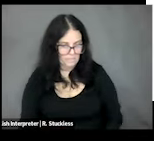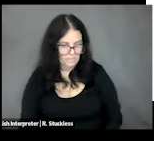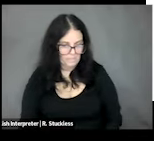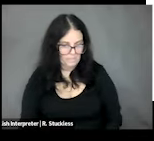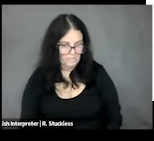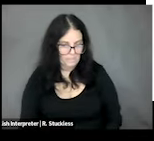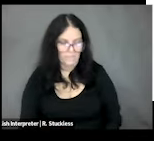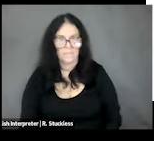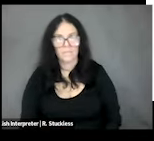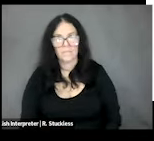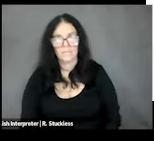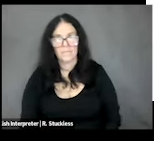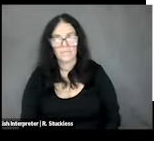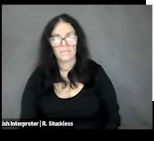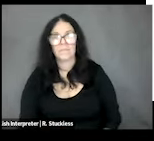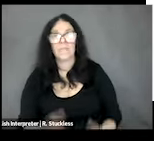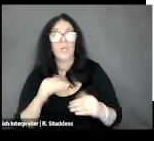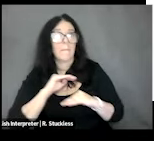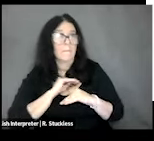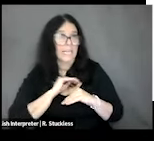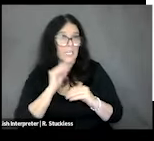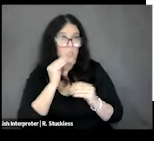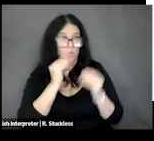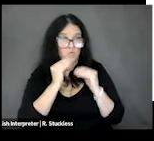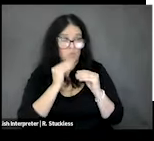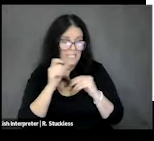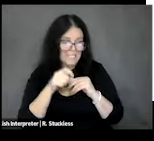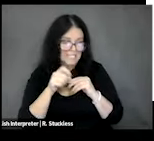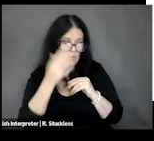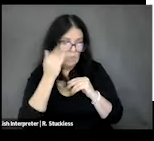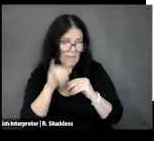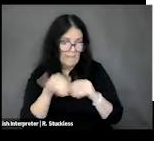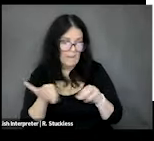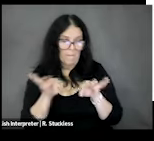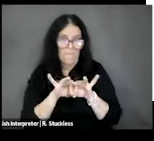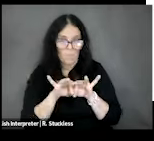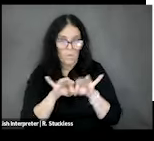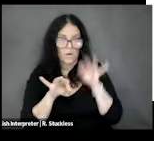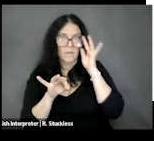So, meeting nutritional needs: why is it important? It's your nutrients. Nutrients